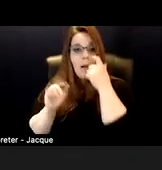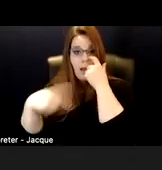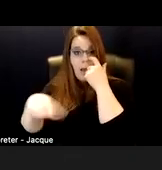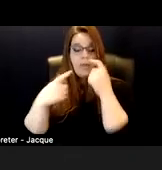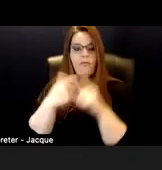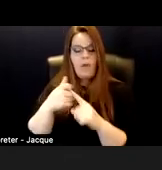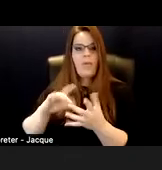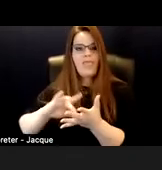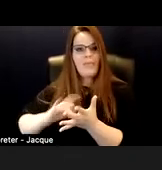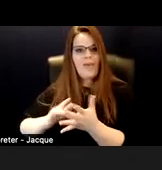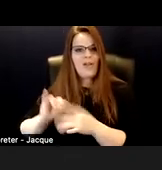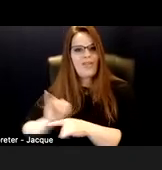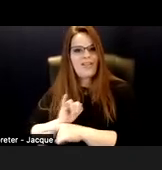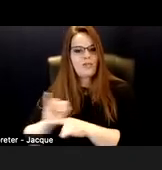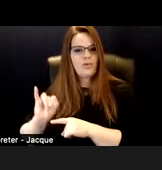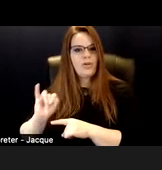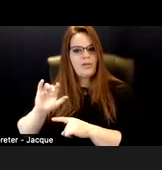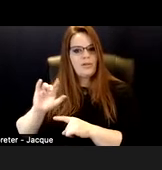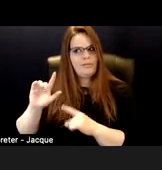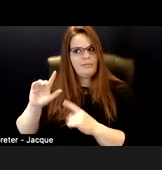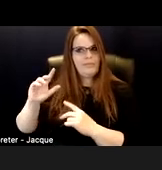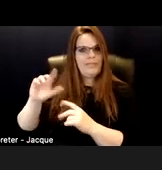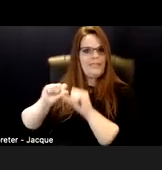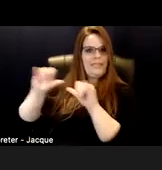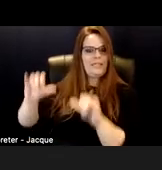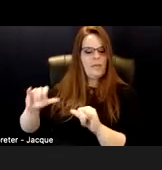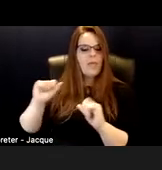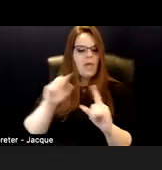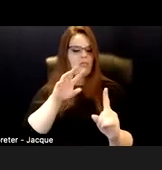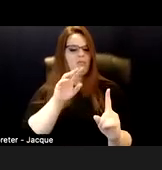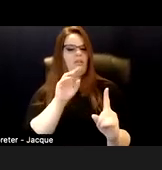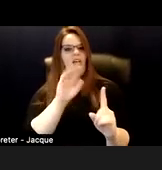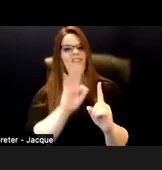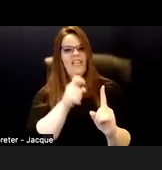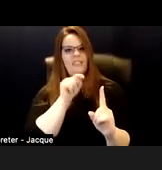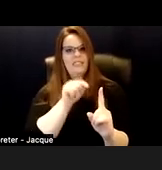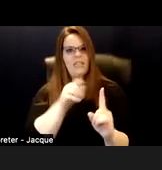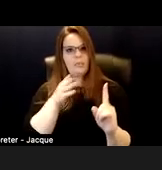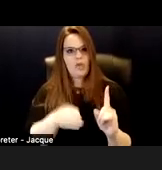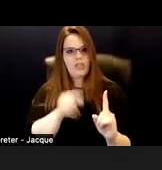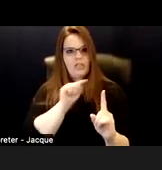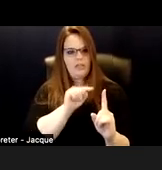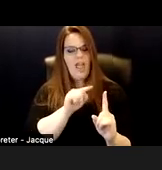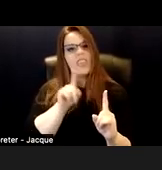is what can fix the disability. And that individual person needs to be fixed by medicine